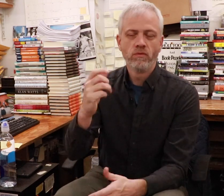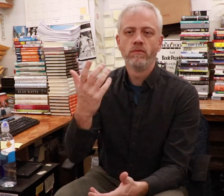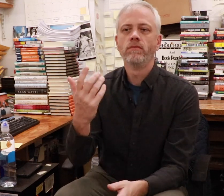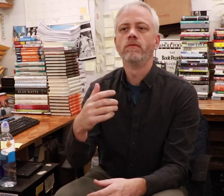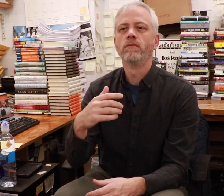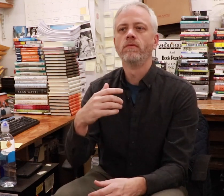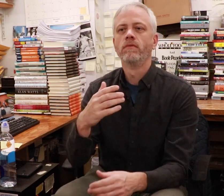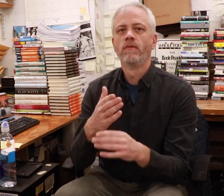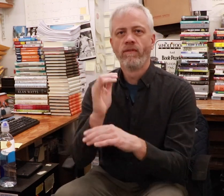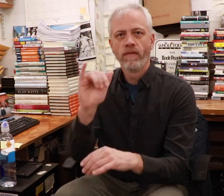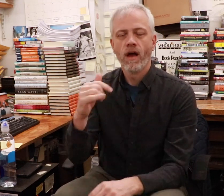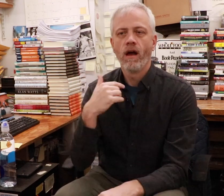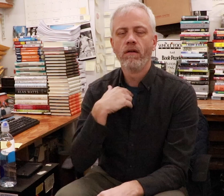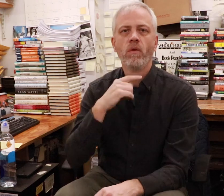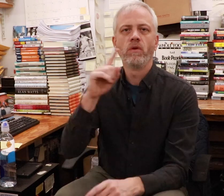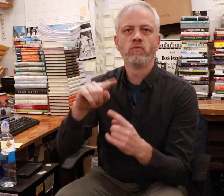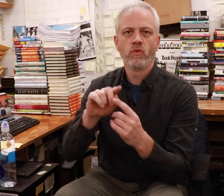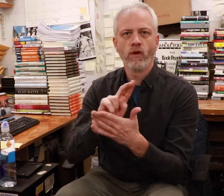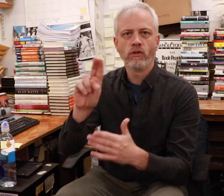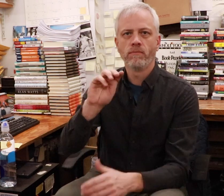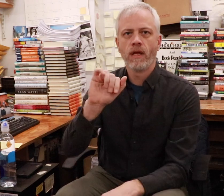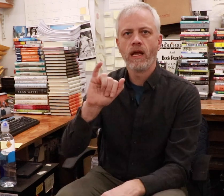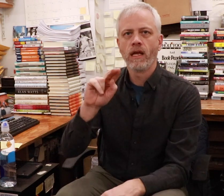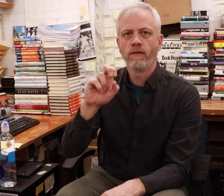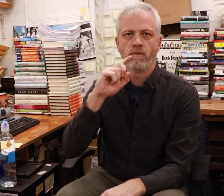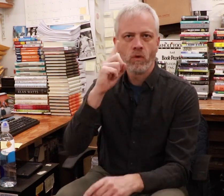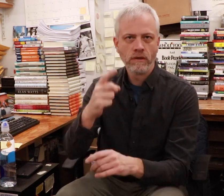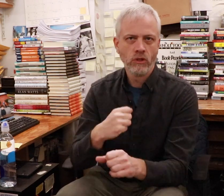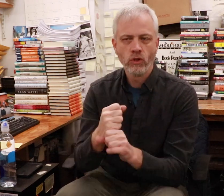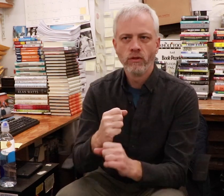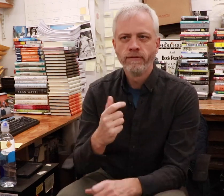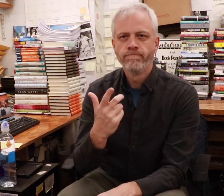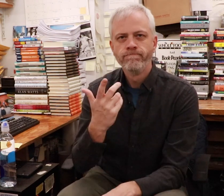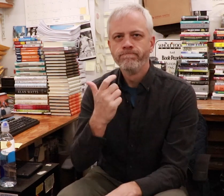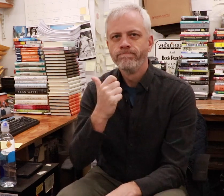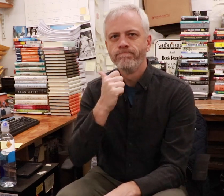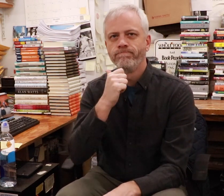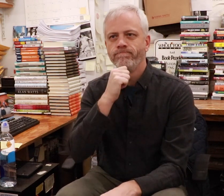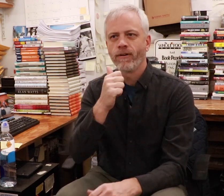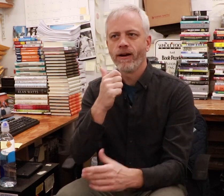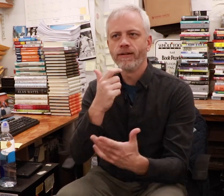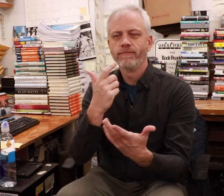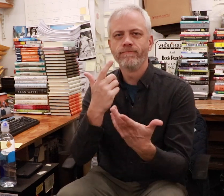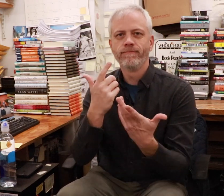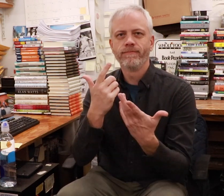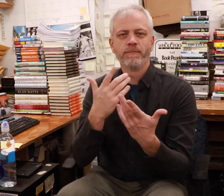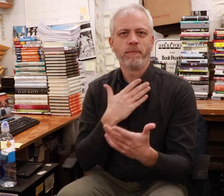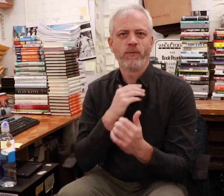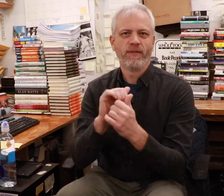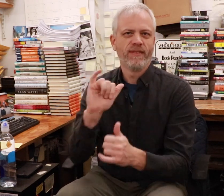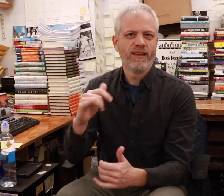I went to the University of Maine for a year, eventually I learned it wasn’t the right fit for me,